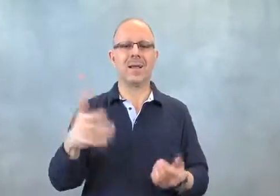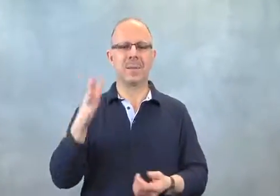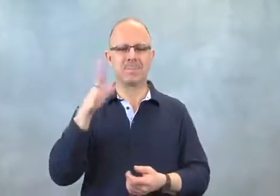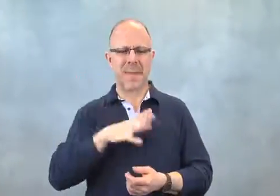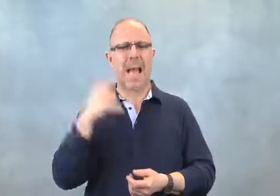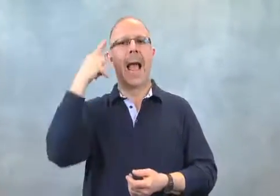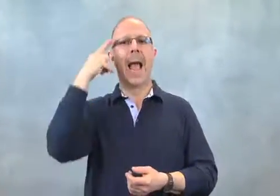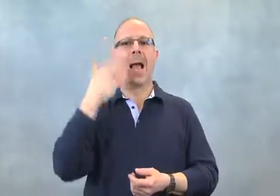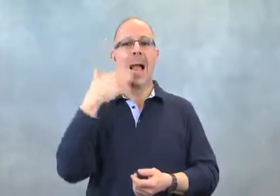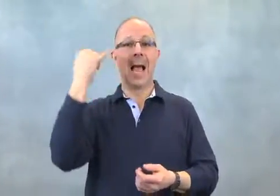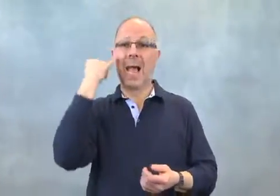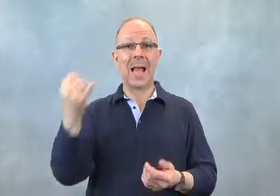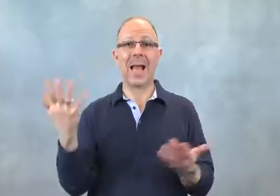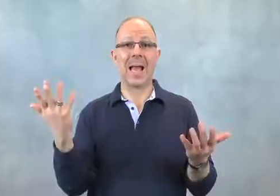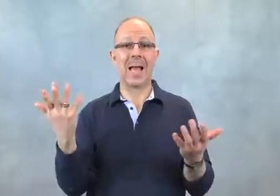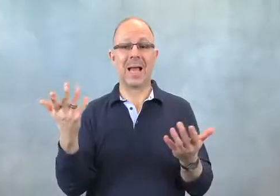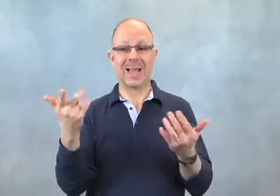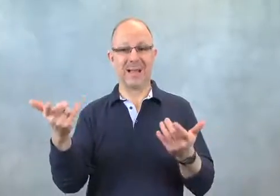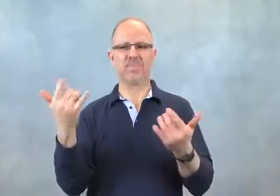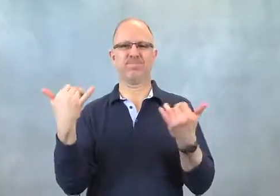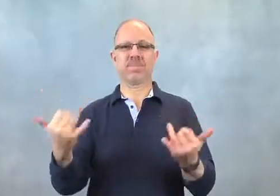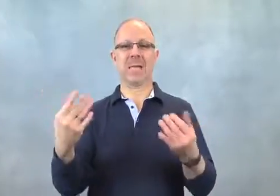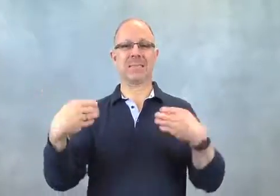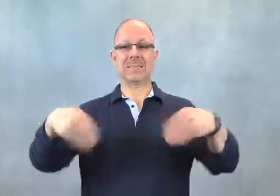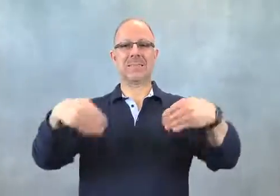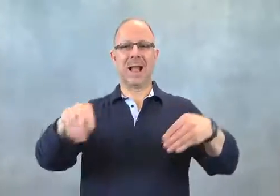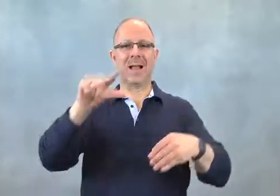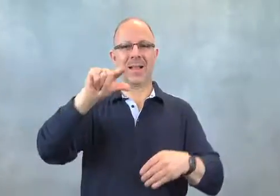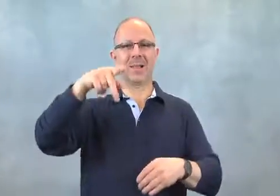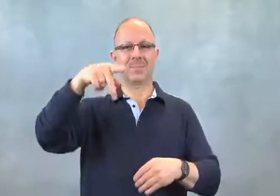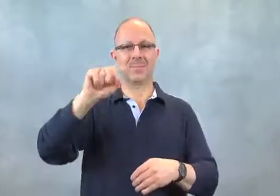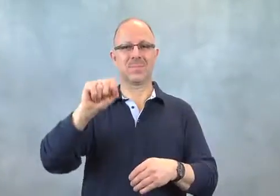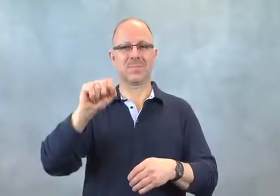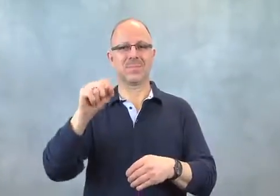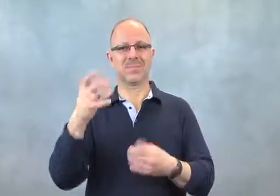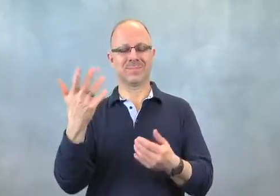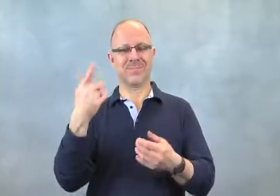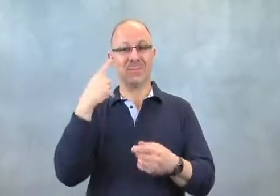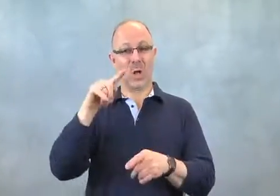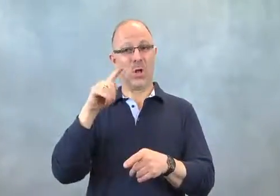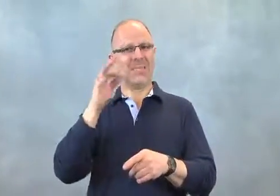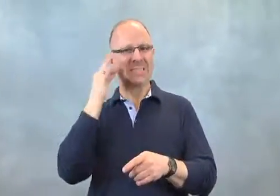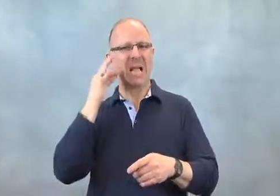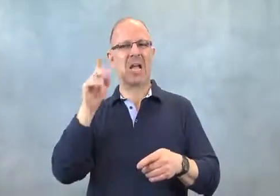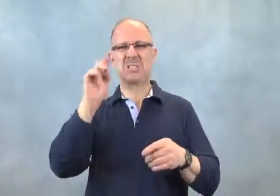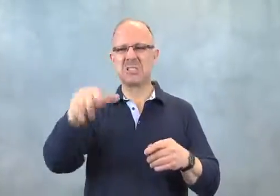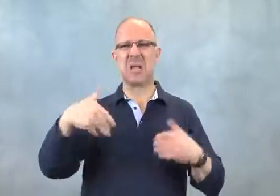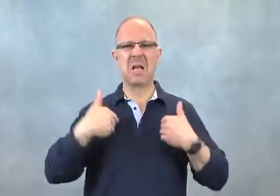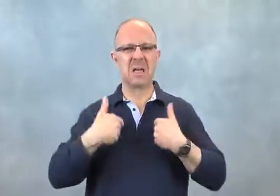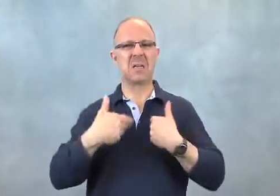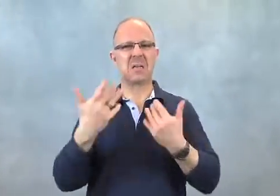So now he's selling a GPS unit for cats, dogs and other pets.